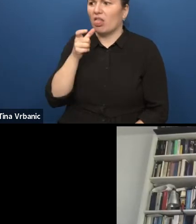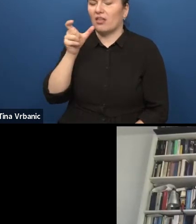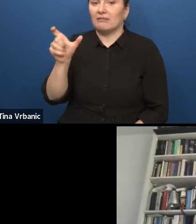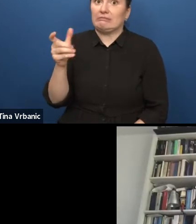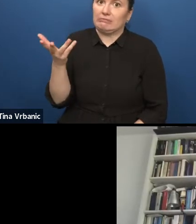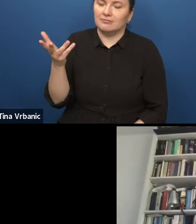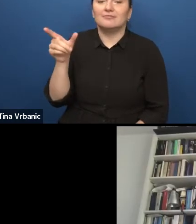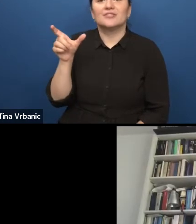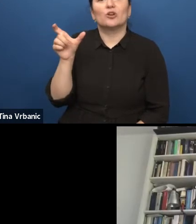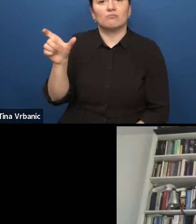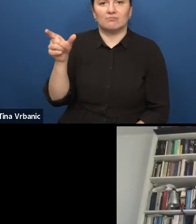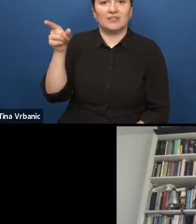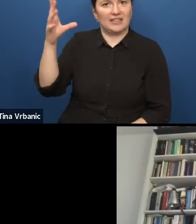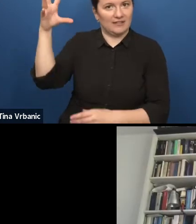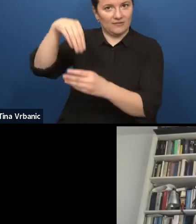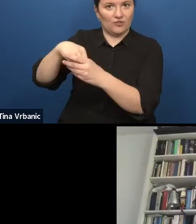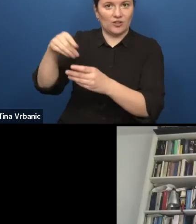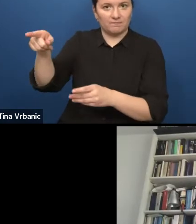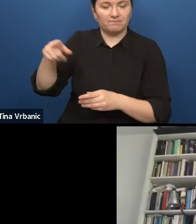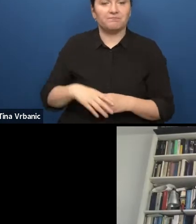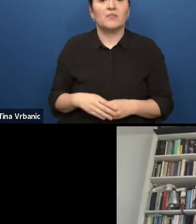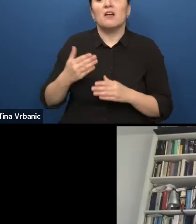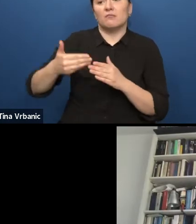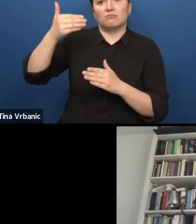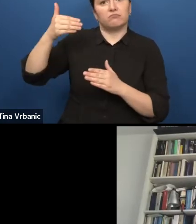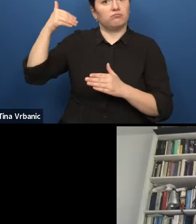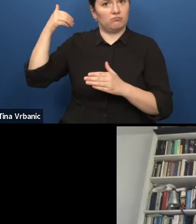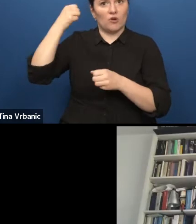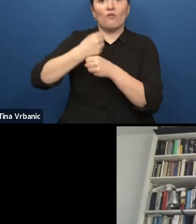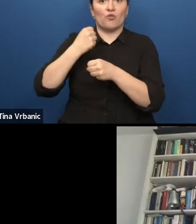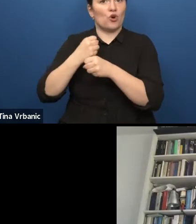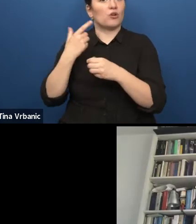she has worked in several theatres as dramaturge or artistic director